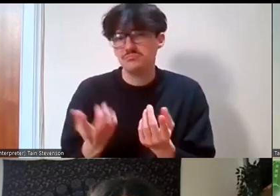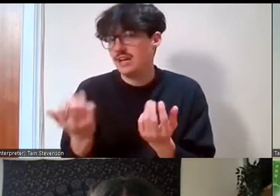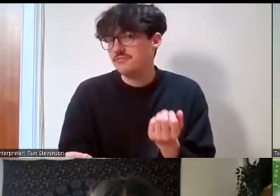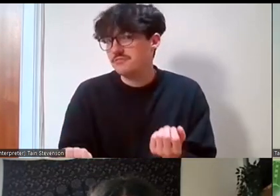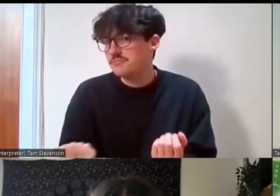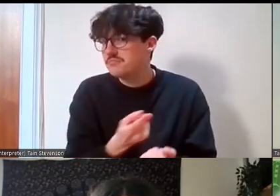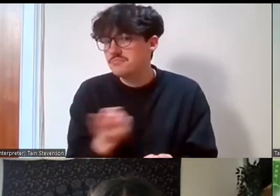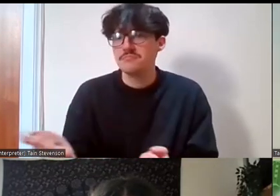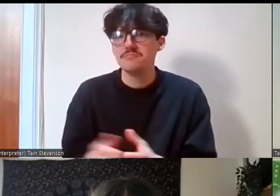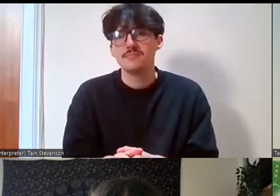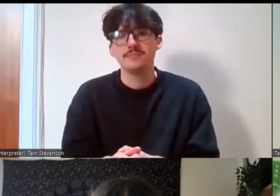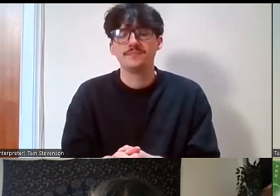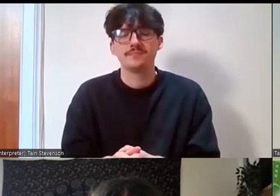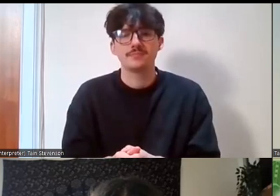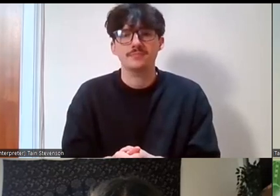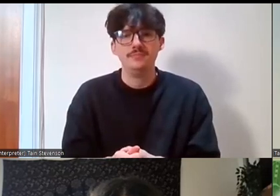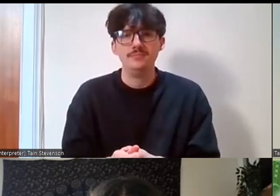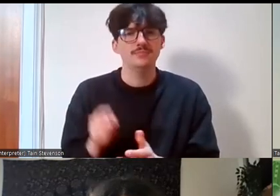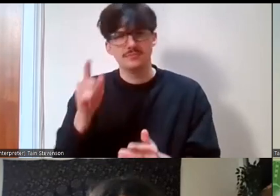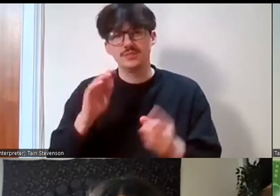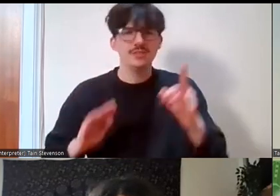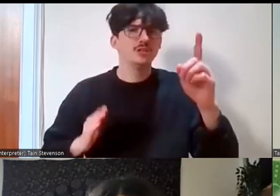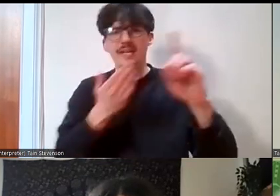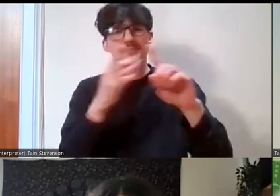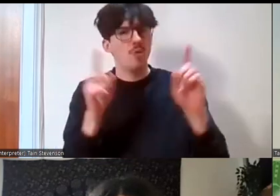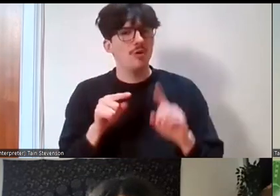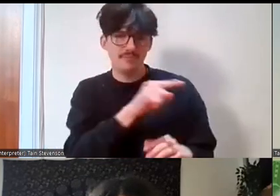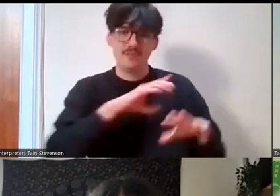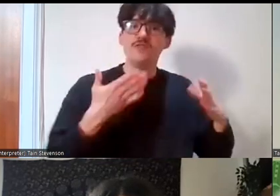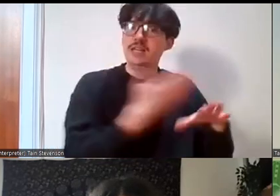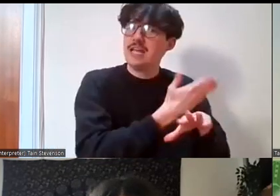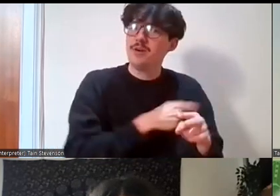add about that question, about the ultimate aim is it free labour or is our ultimate aim engagement?